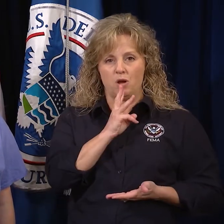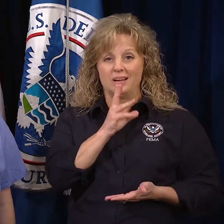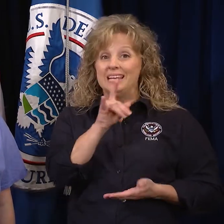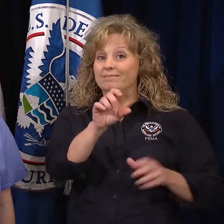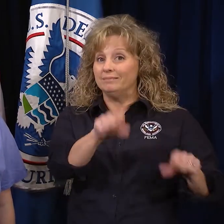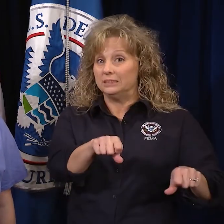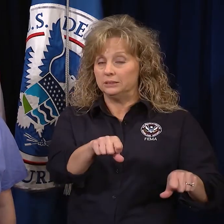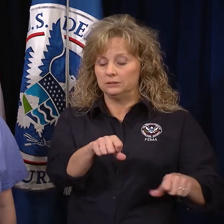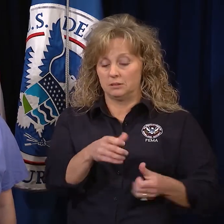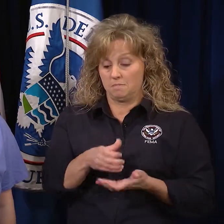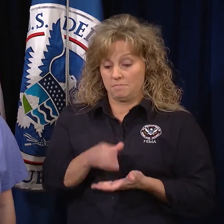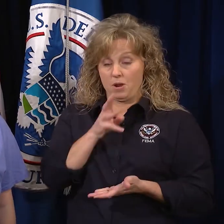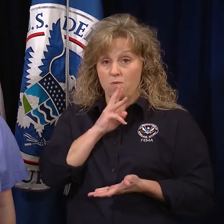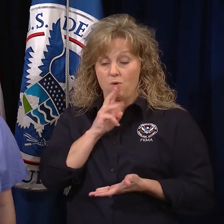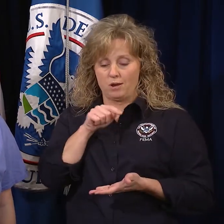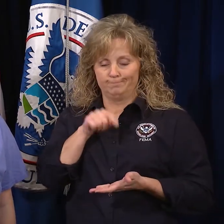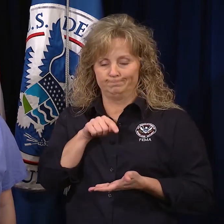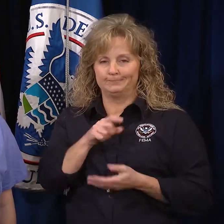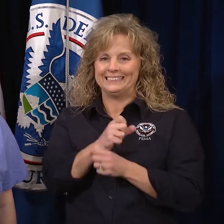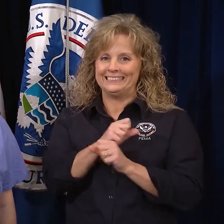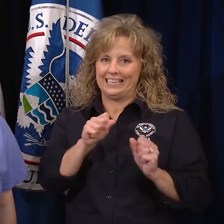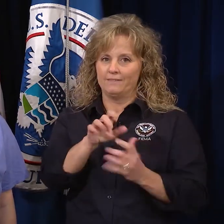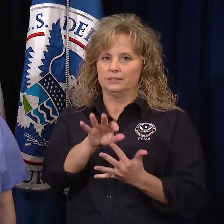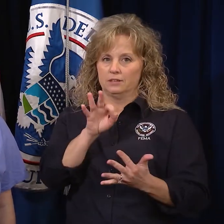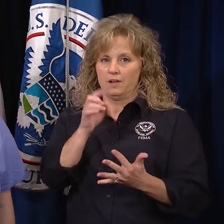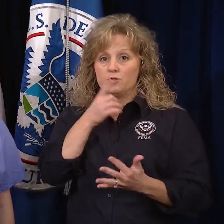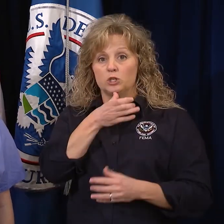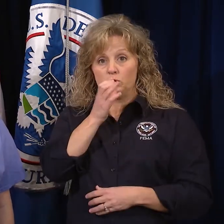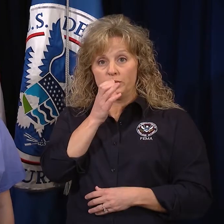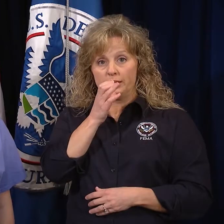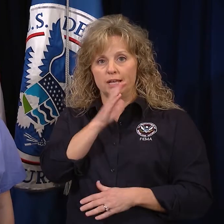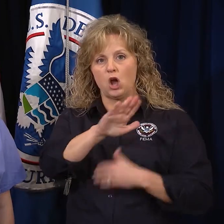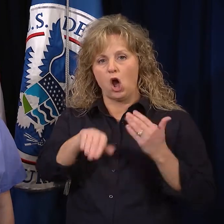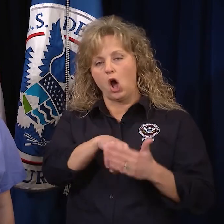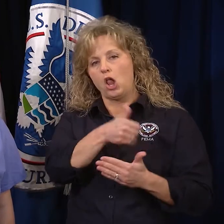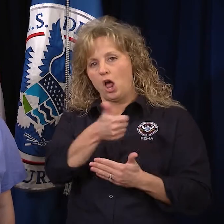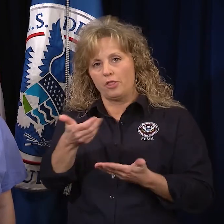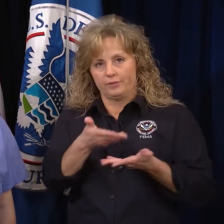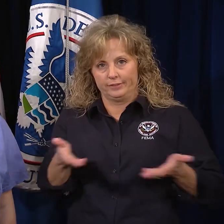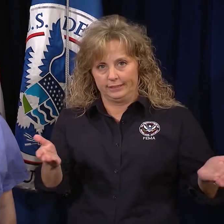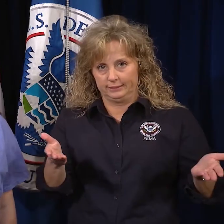Bottled water will be the safest choice for drinking and all other uses.